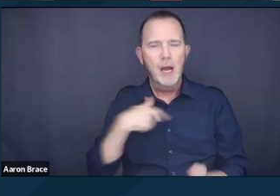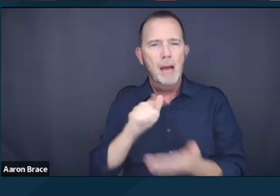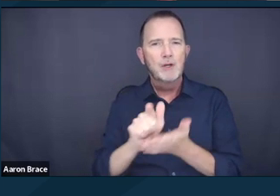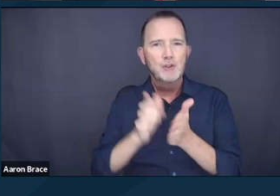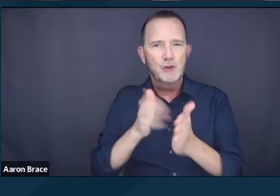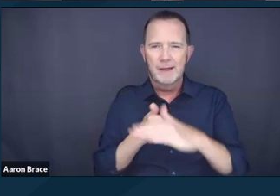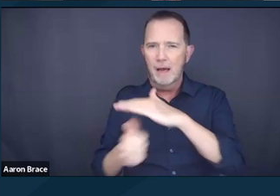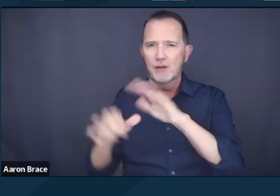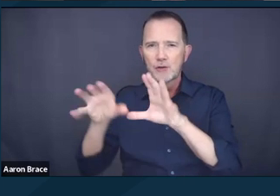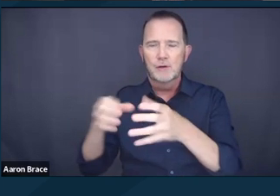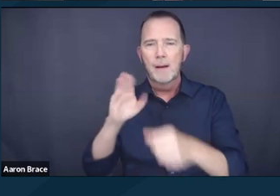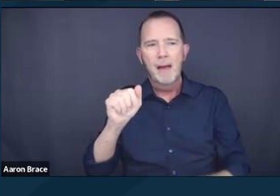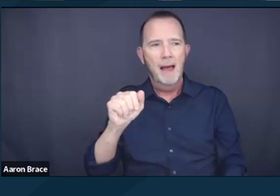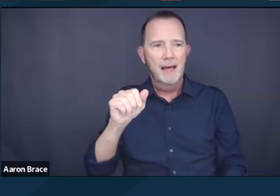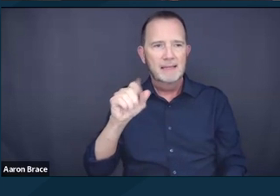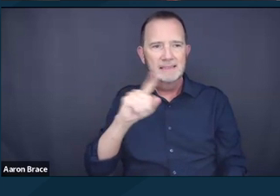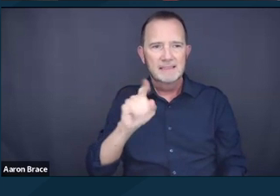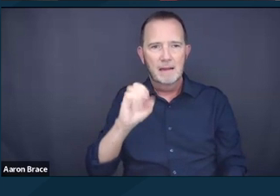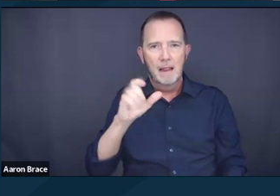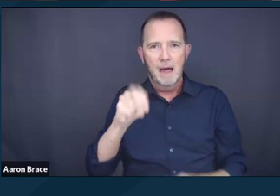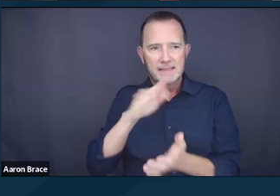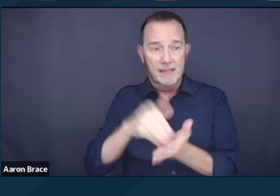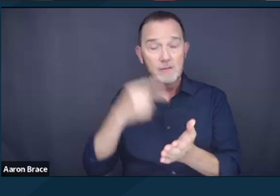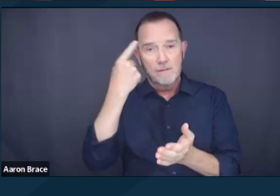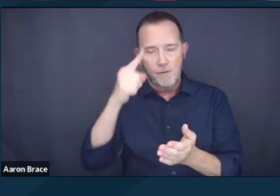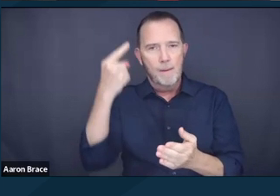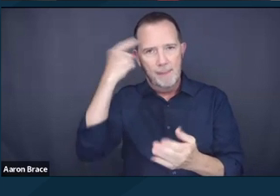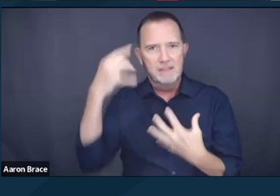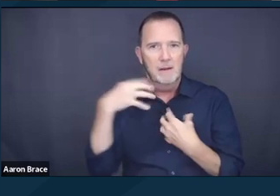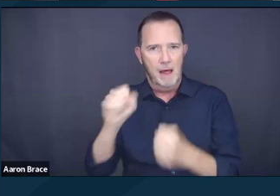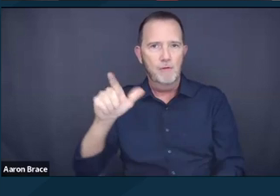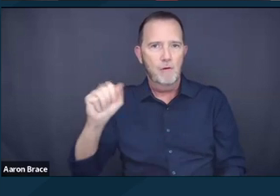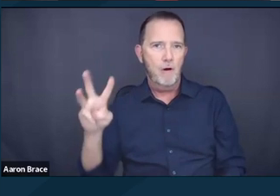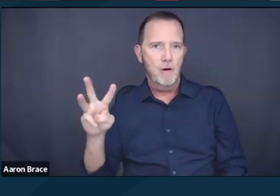for Mental Health Law. We are a national nonprofit organization,